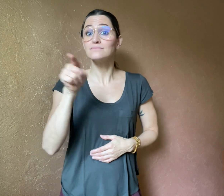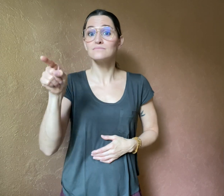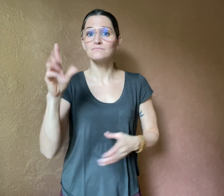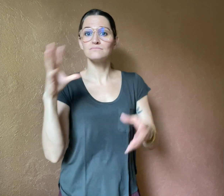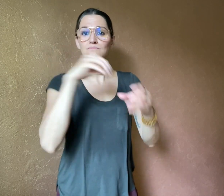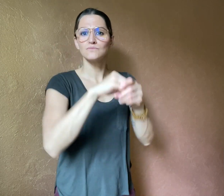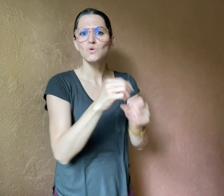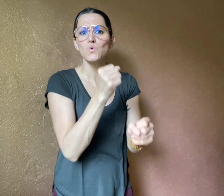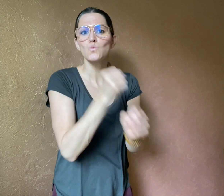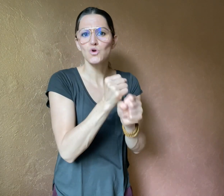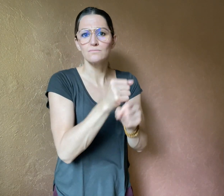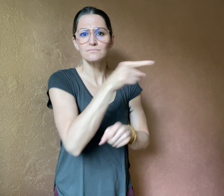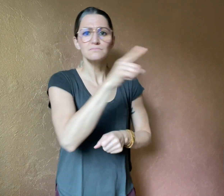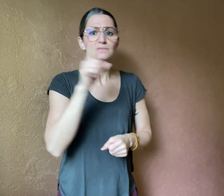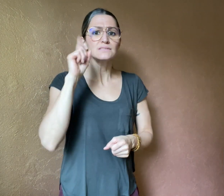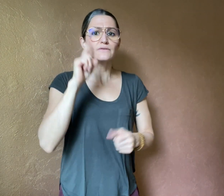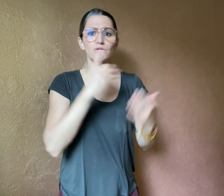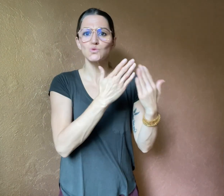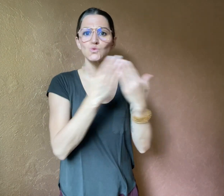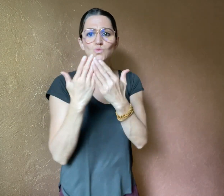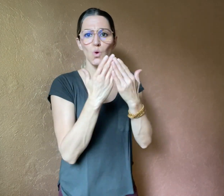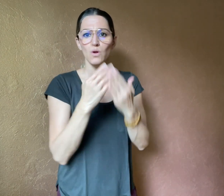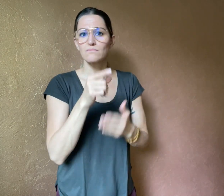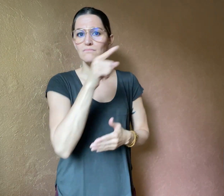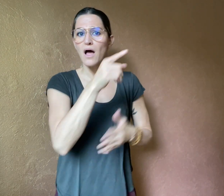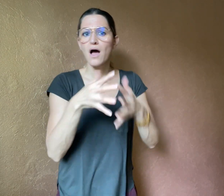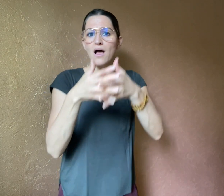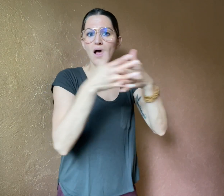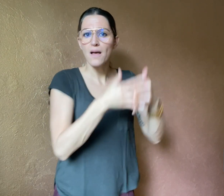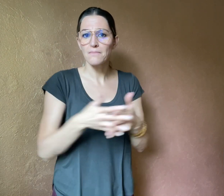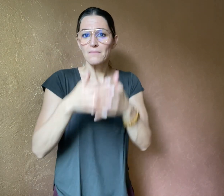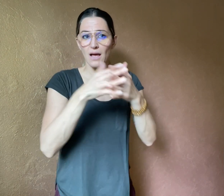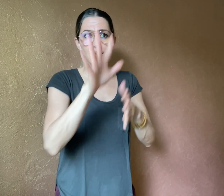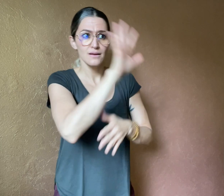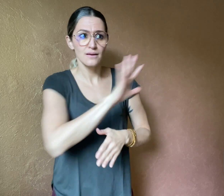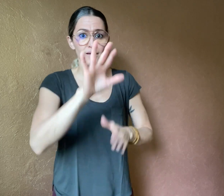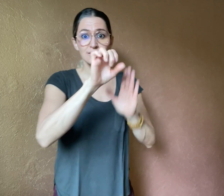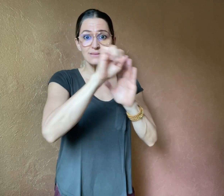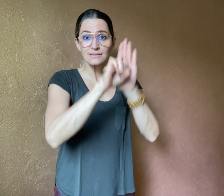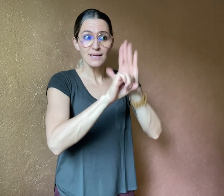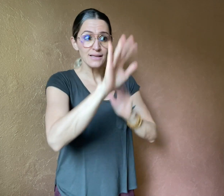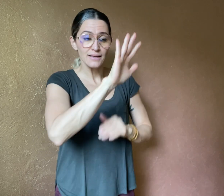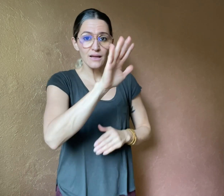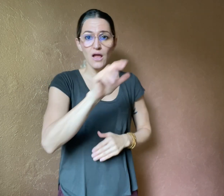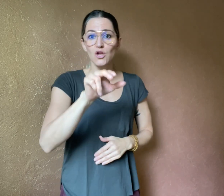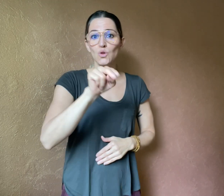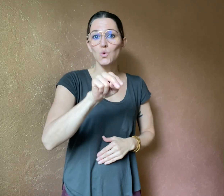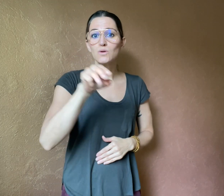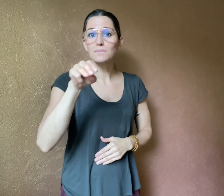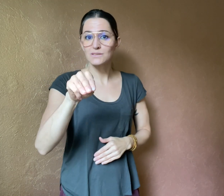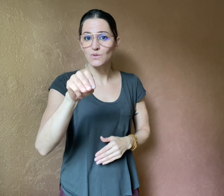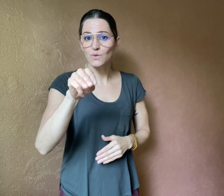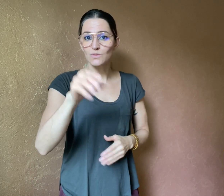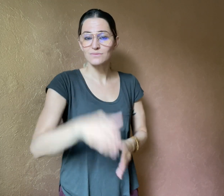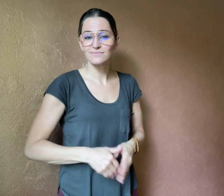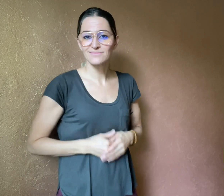and work at a Deaf school in New Mexico.